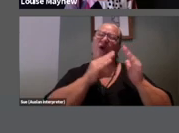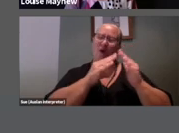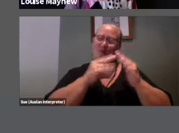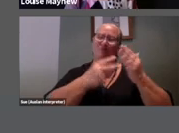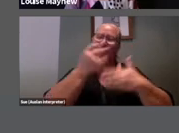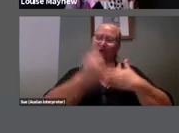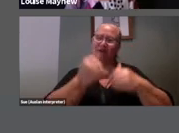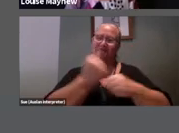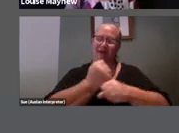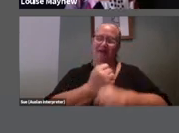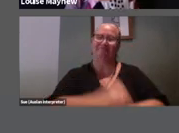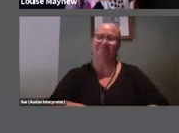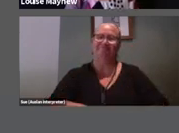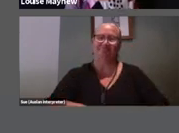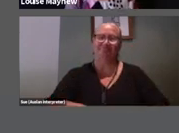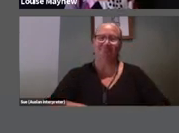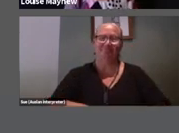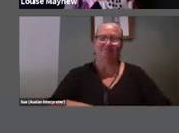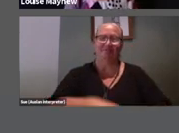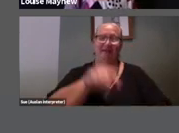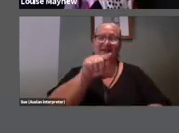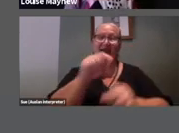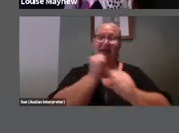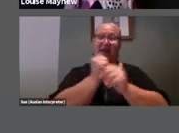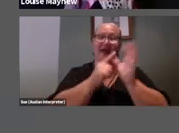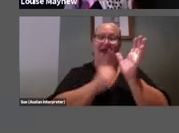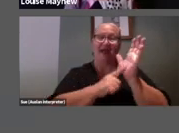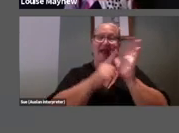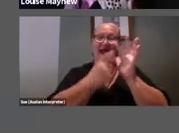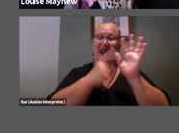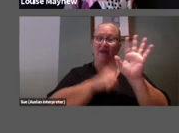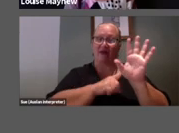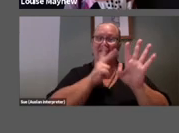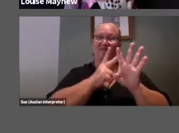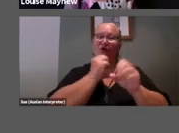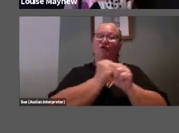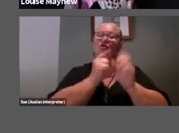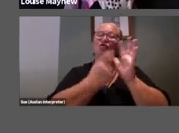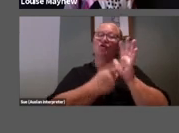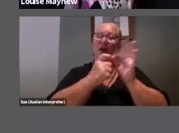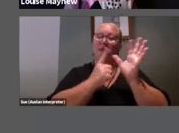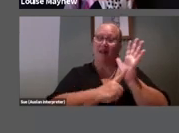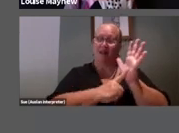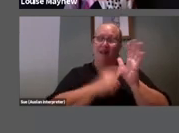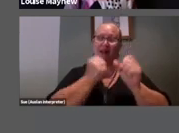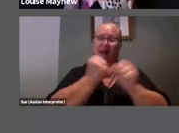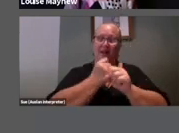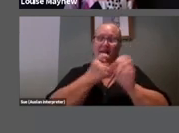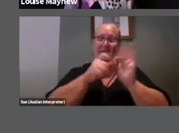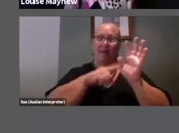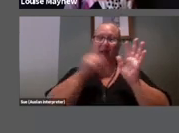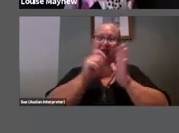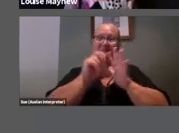So this gallery for gerbils was made by the curator Filippo Lorenzinand by his